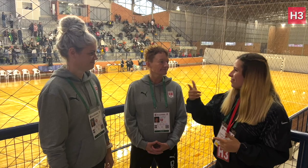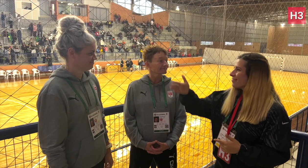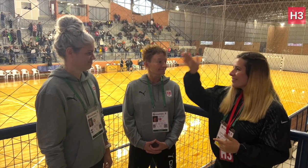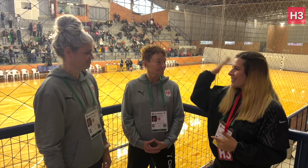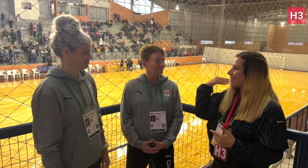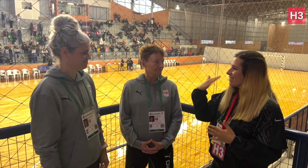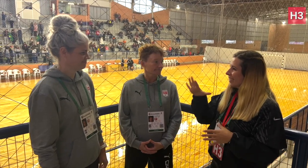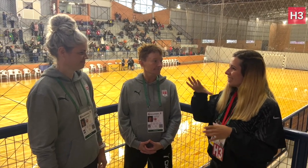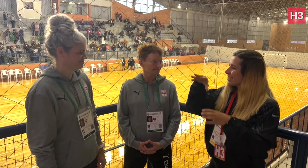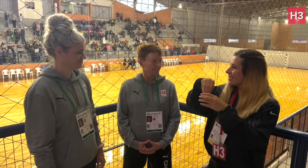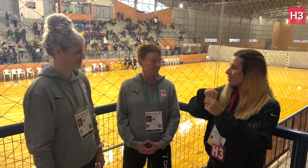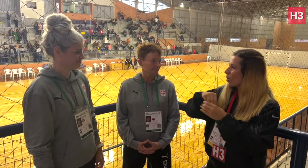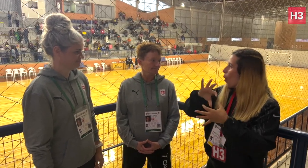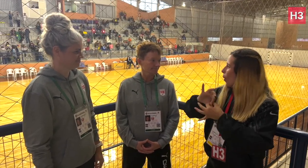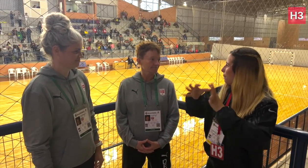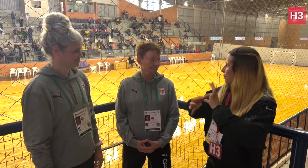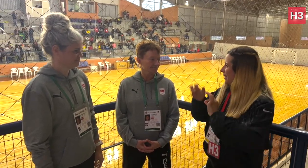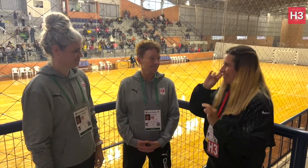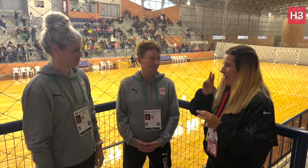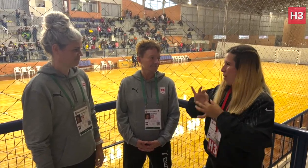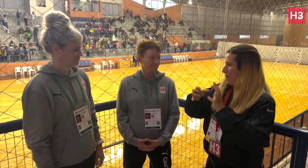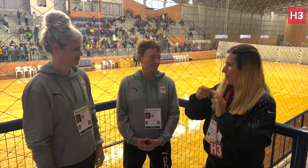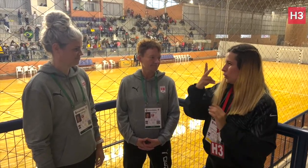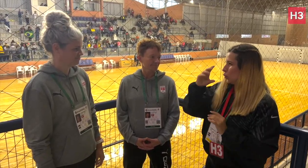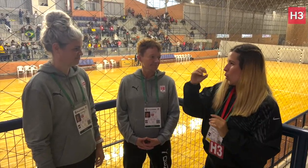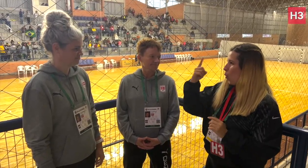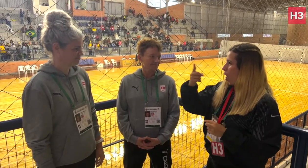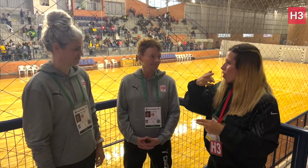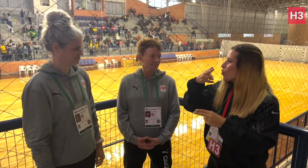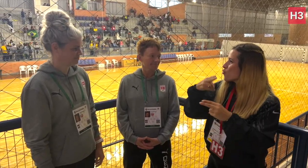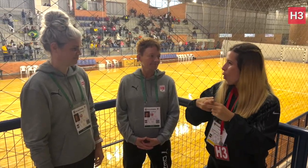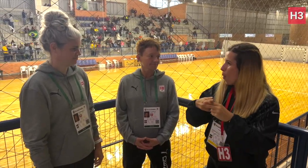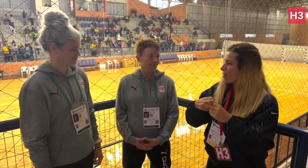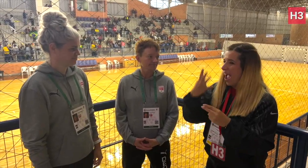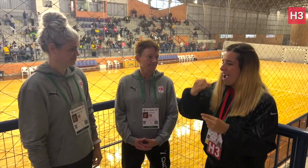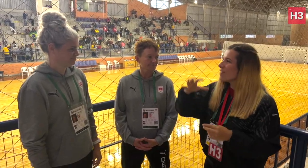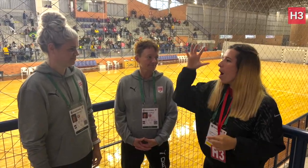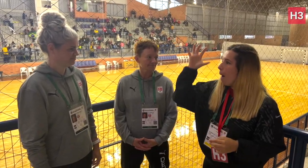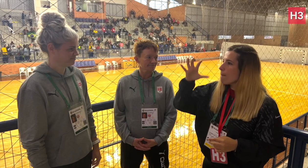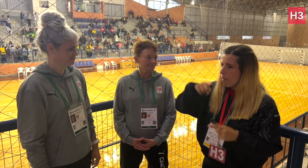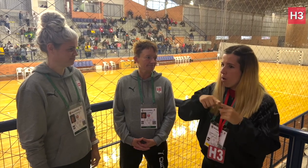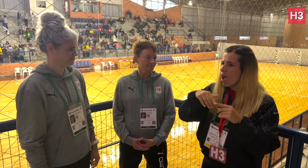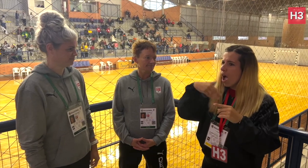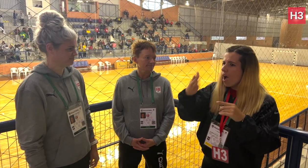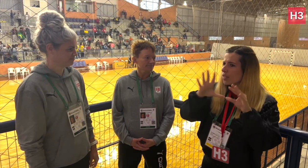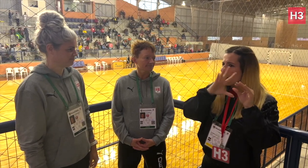The last Gold medal for Handball was won in Copenhagen, Denmark, and then the programme was eliminated